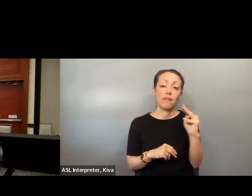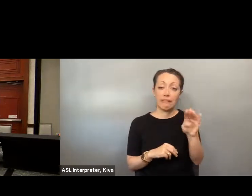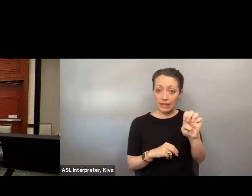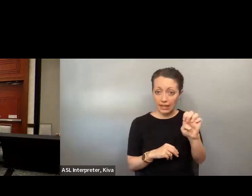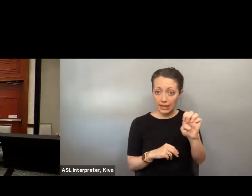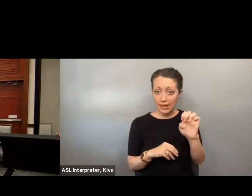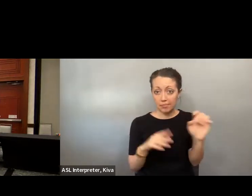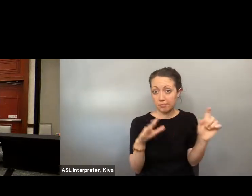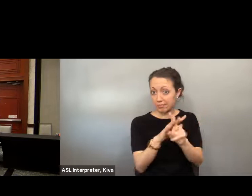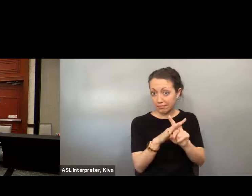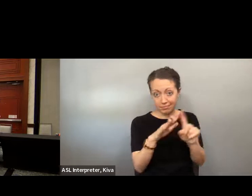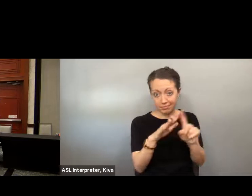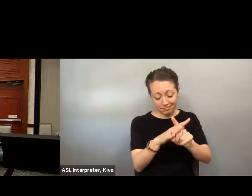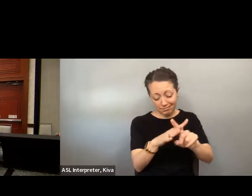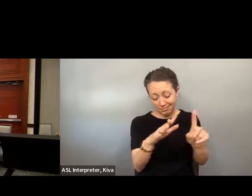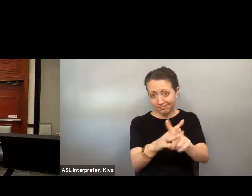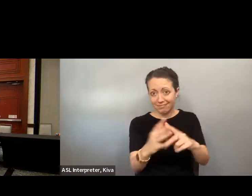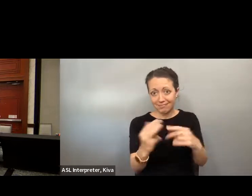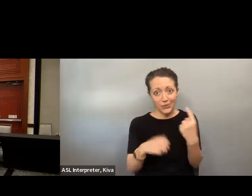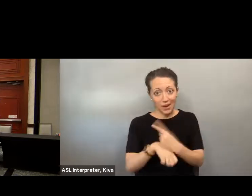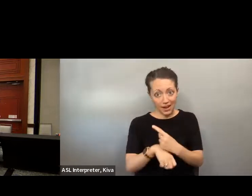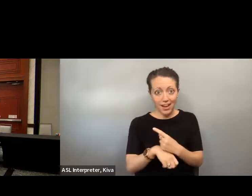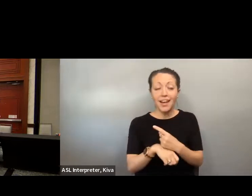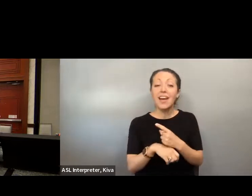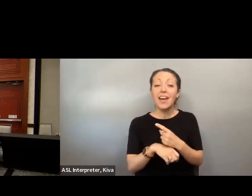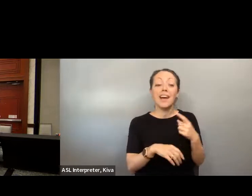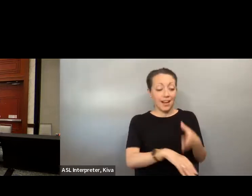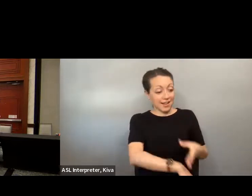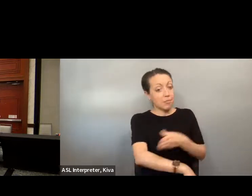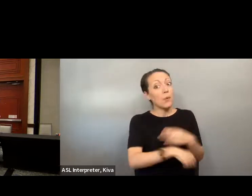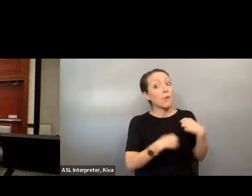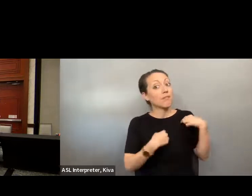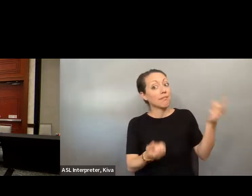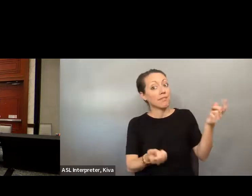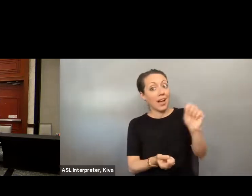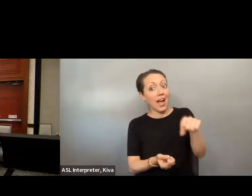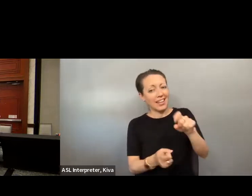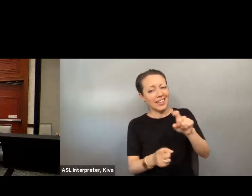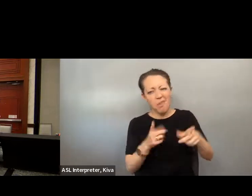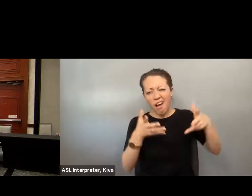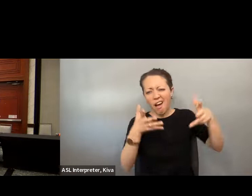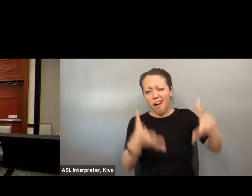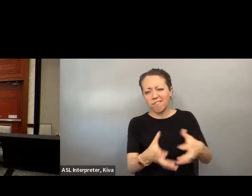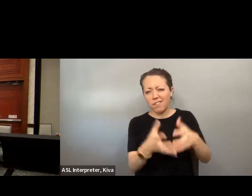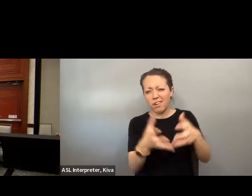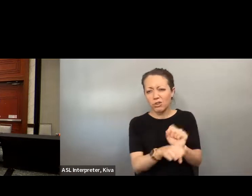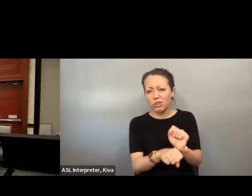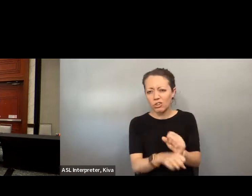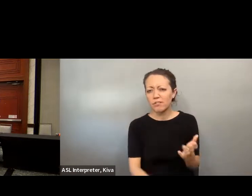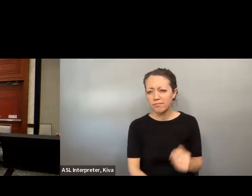engagement and having some kind of meaningful influence over government civic life. One of the major themes that